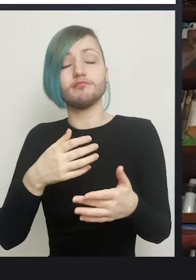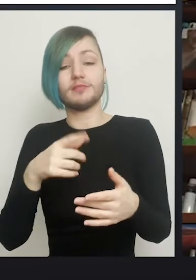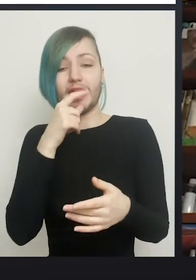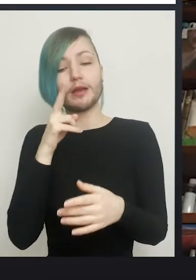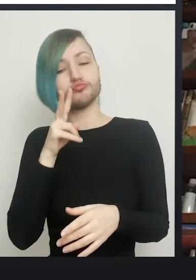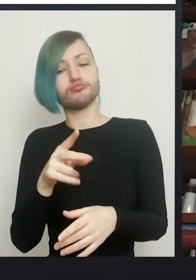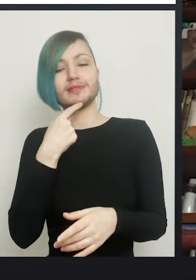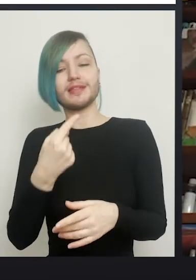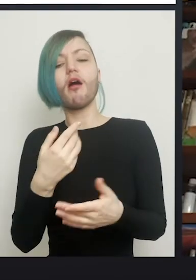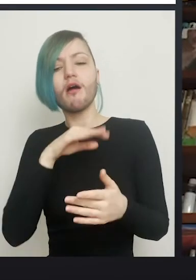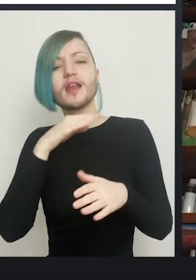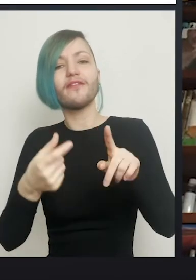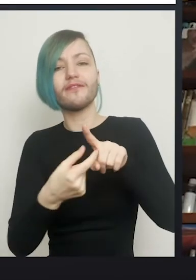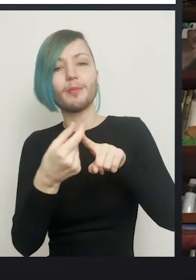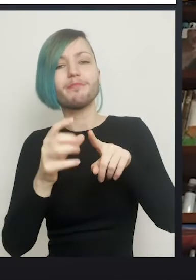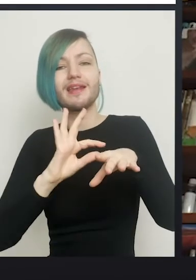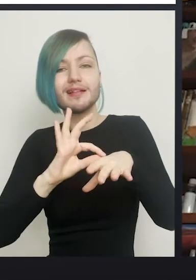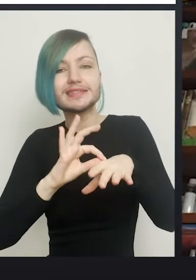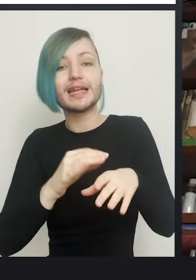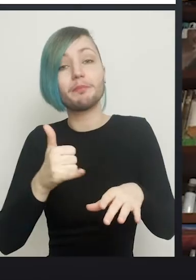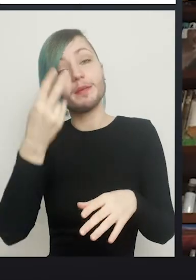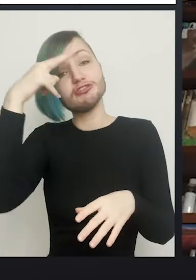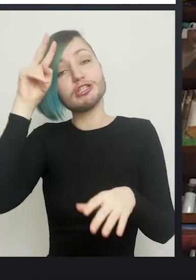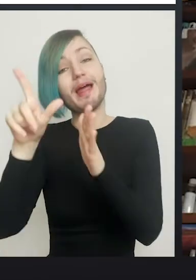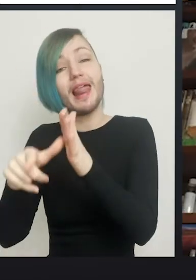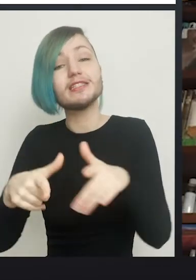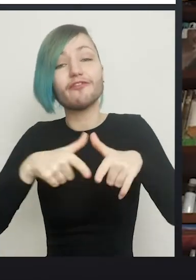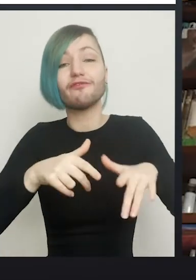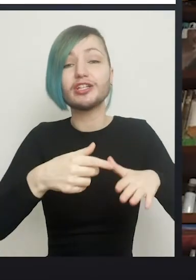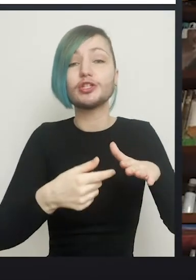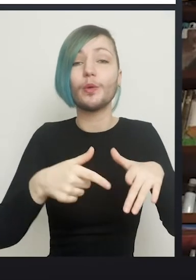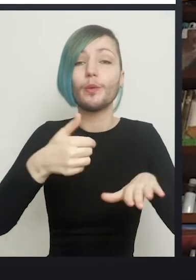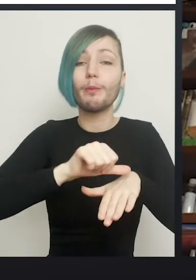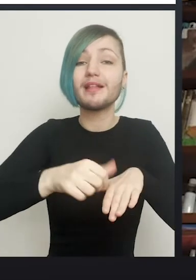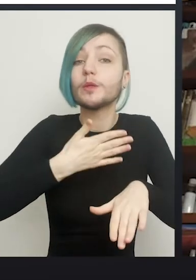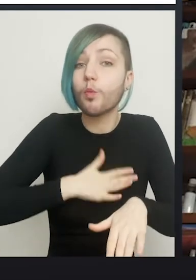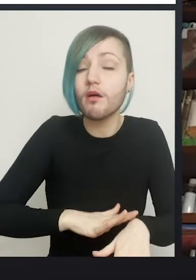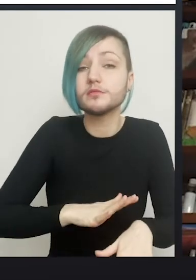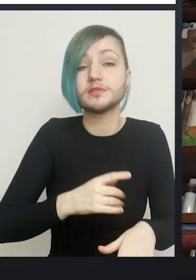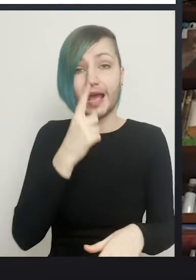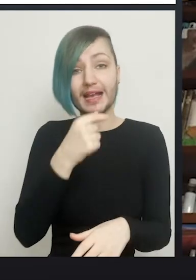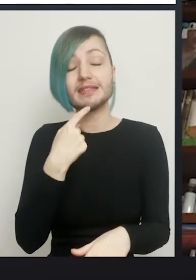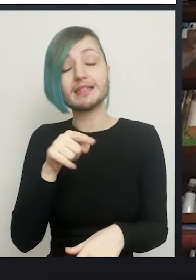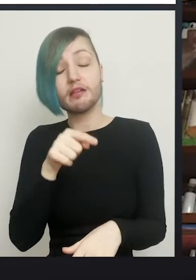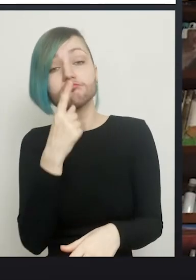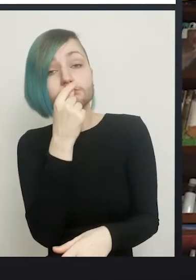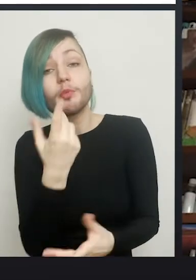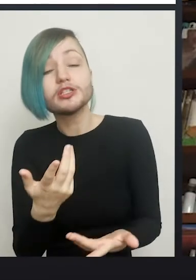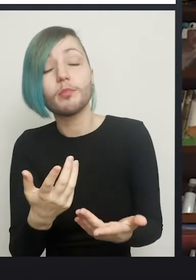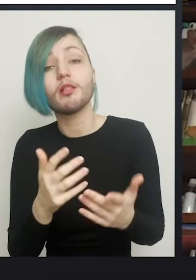or decide, "yeah, actually vaginoplasty is for me and that's what I want." I can say "Yeah that's gonna be possible, don't worry." or